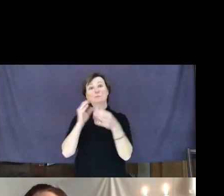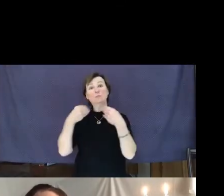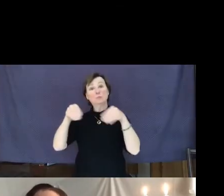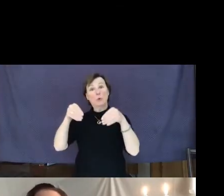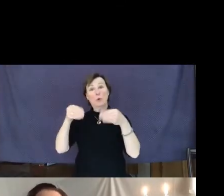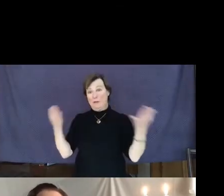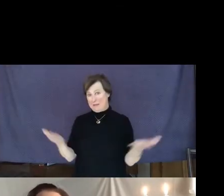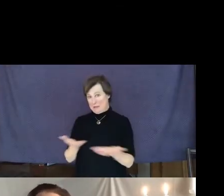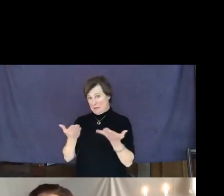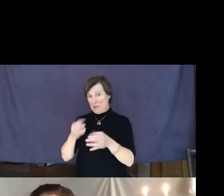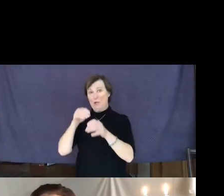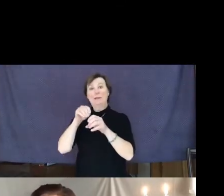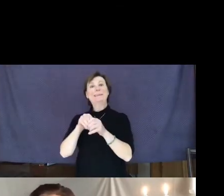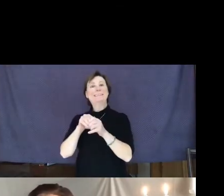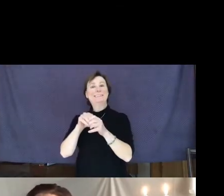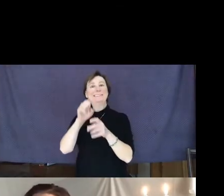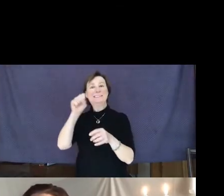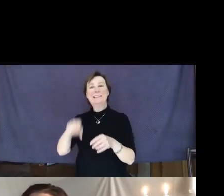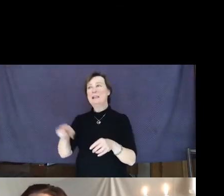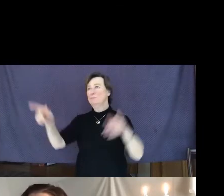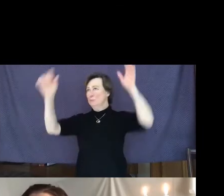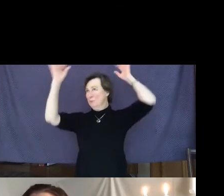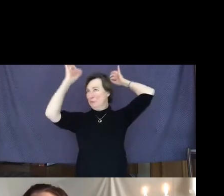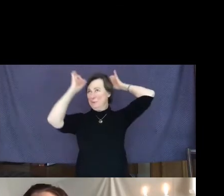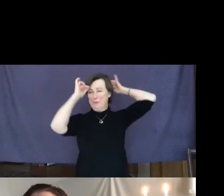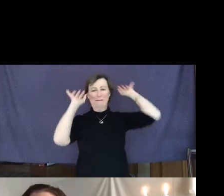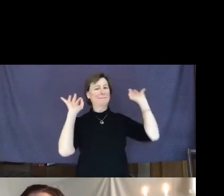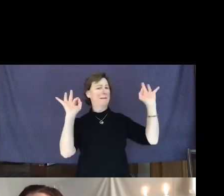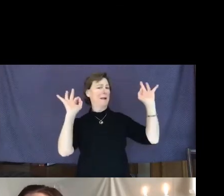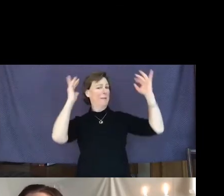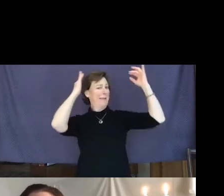She wore a fabulous hat to the memorial -- black and